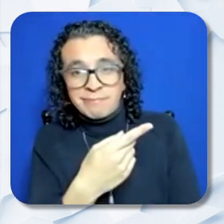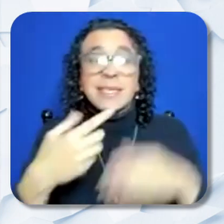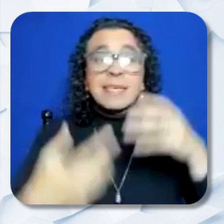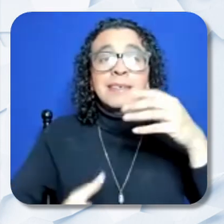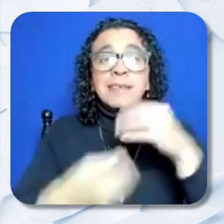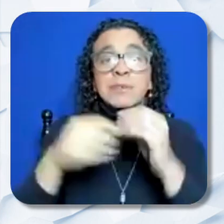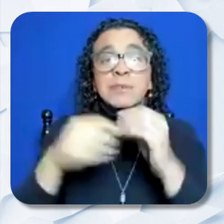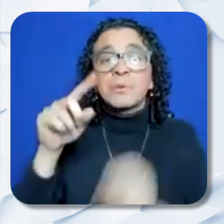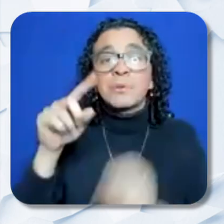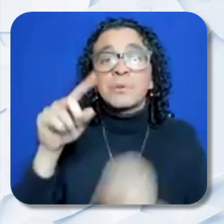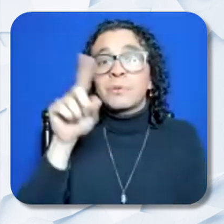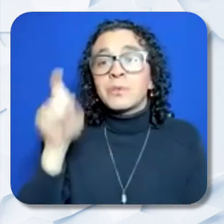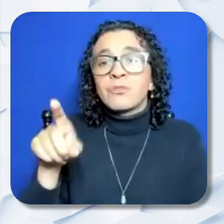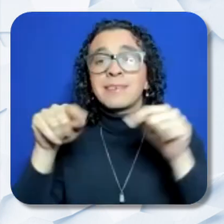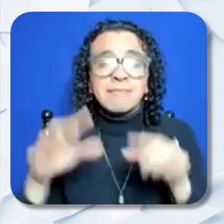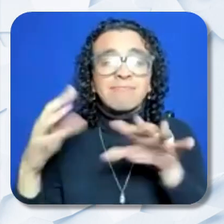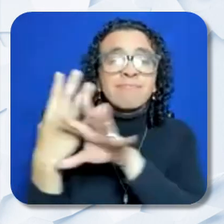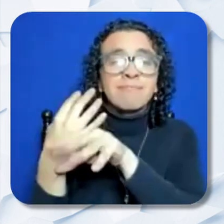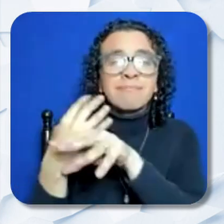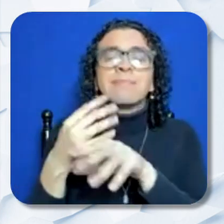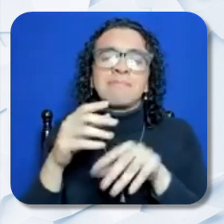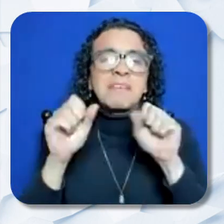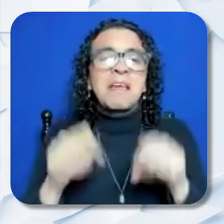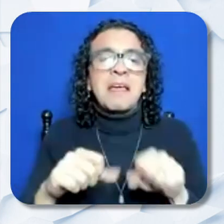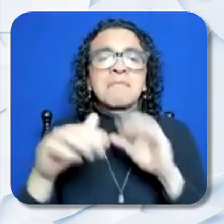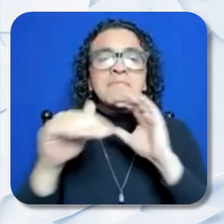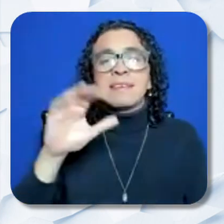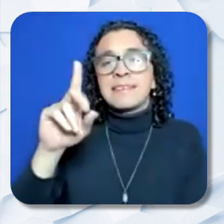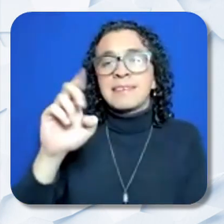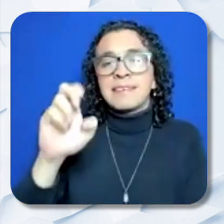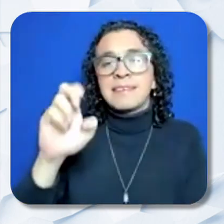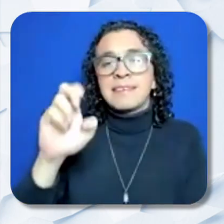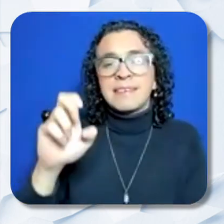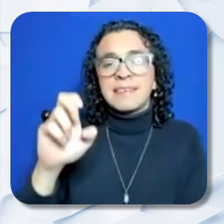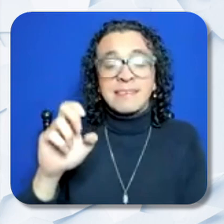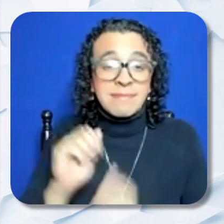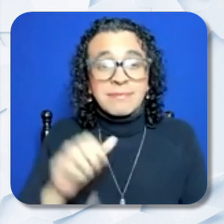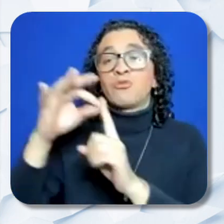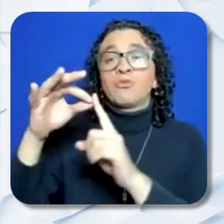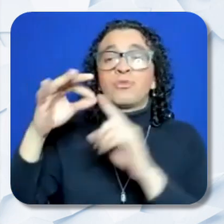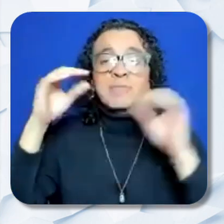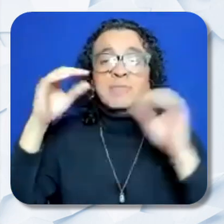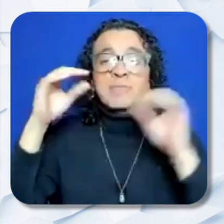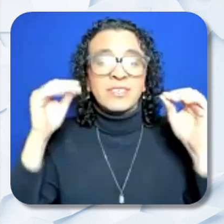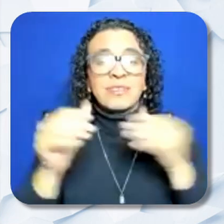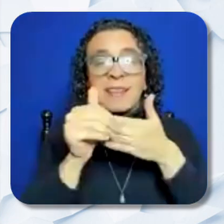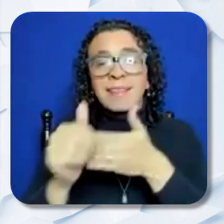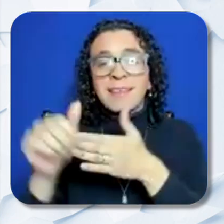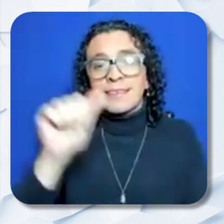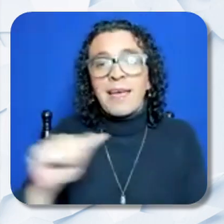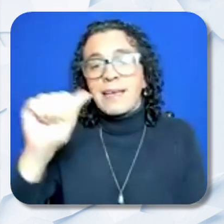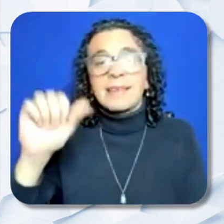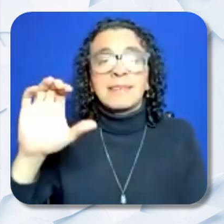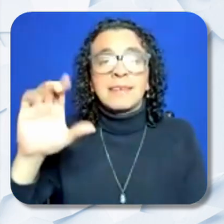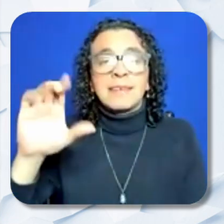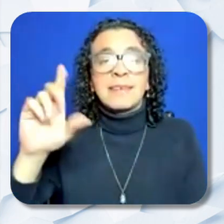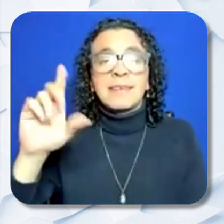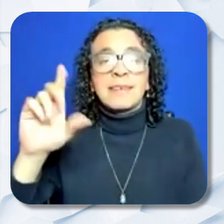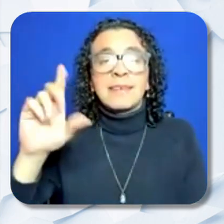regarding this Webinar can be emailed to CDE at specialeducationleads@cde.ca.gov.